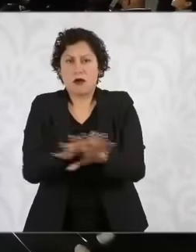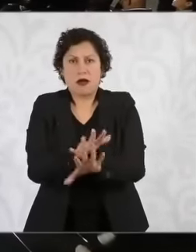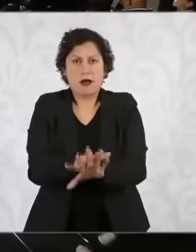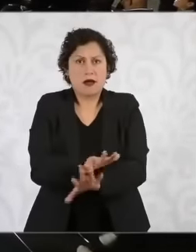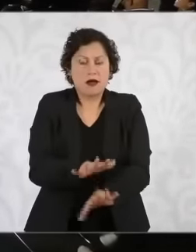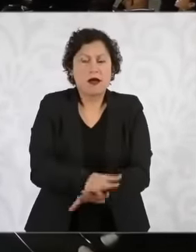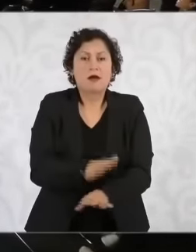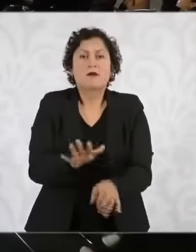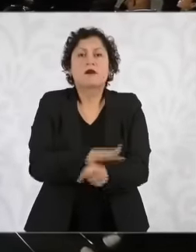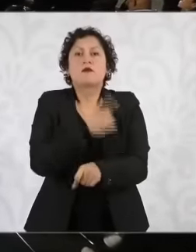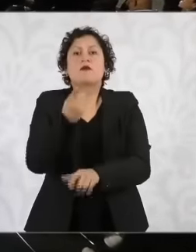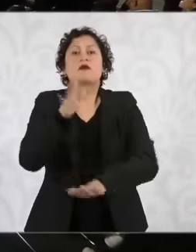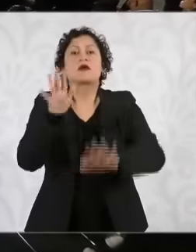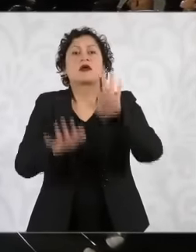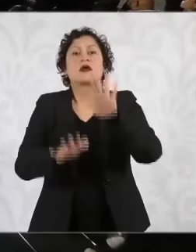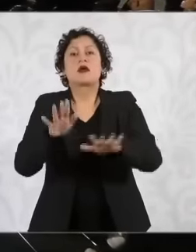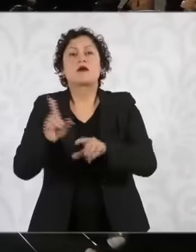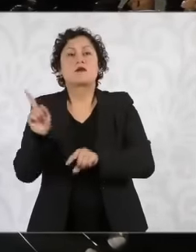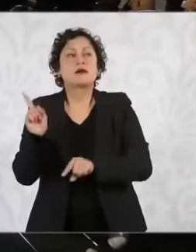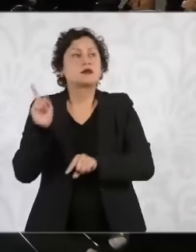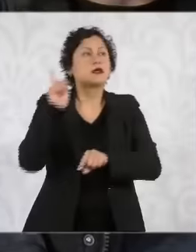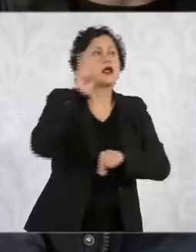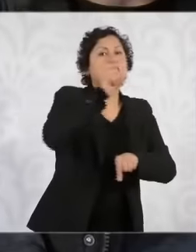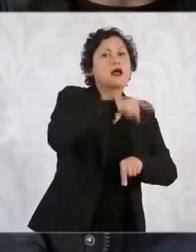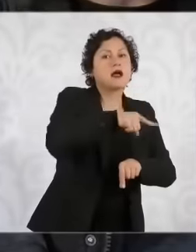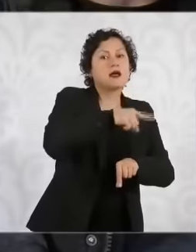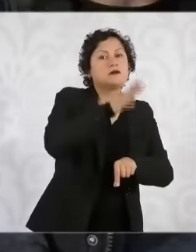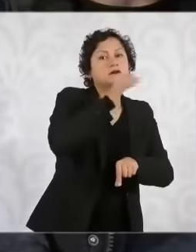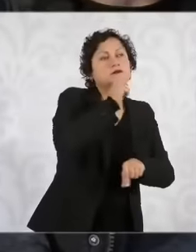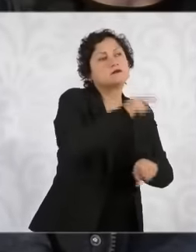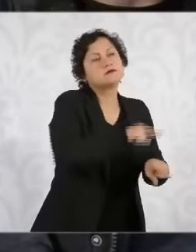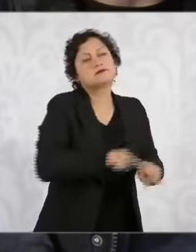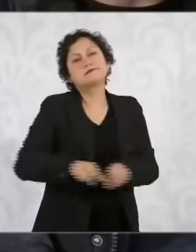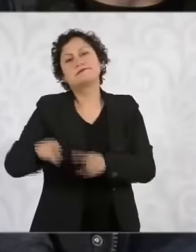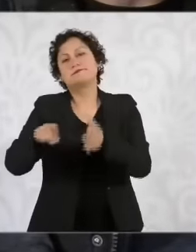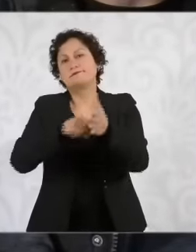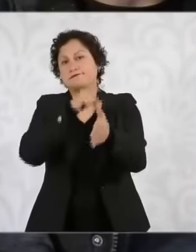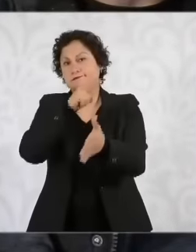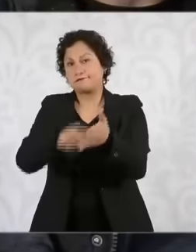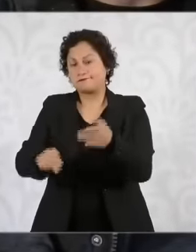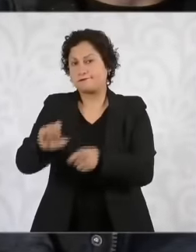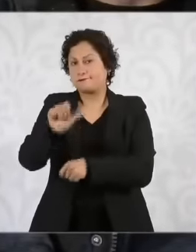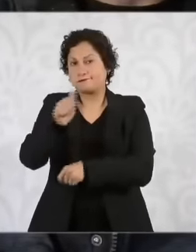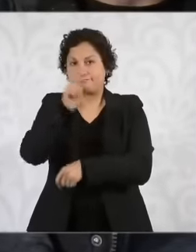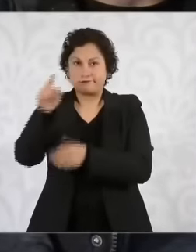some events cannot be held in some parts of Sinaloa, so let's see if there is going to be